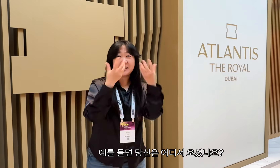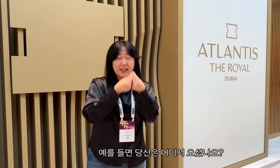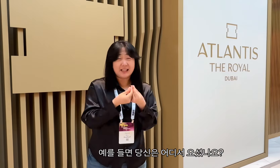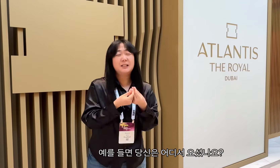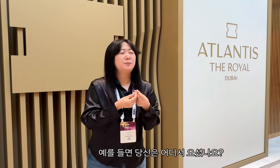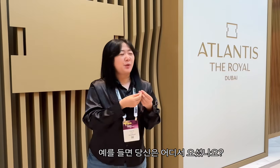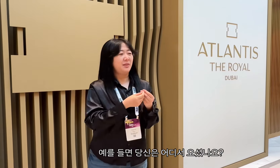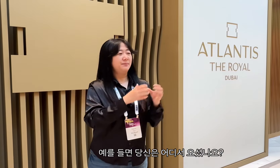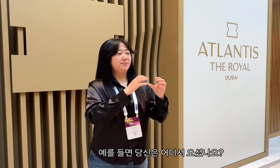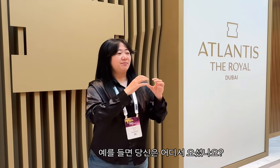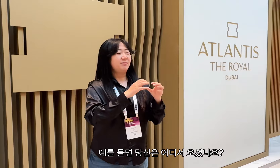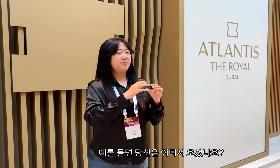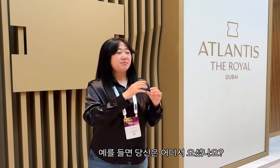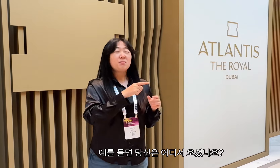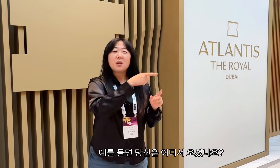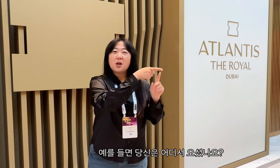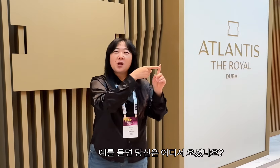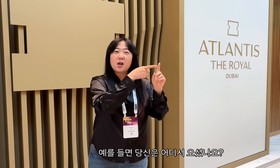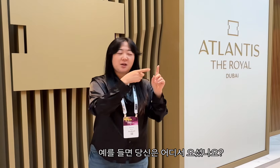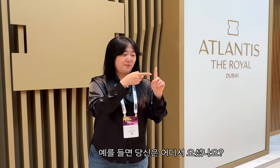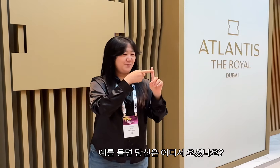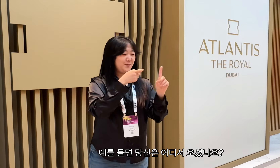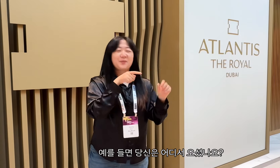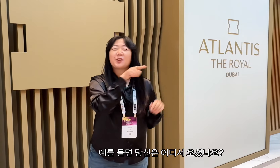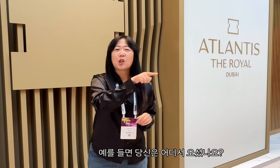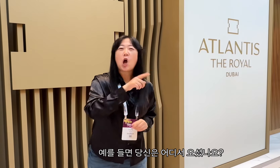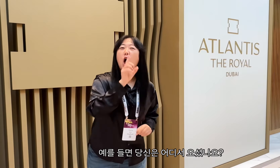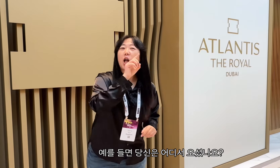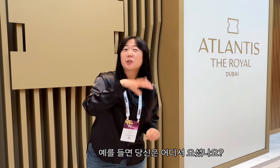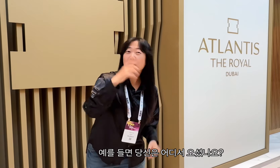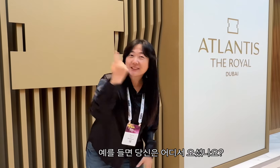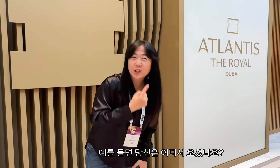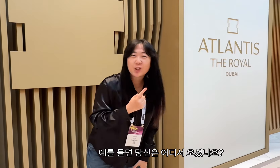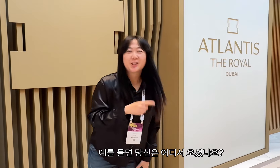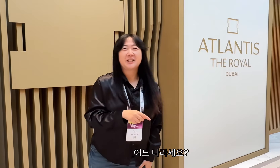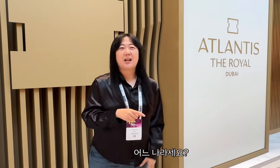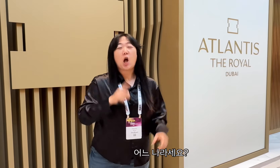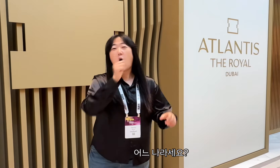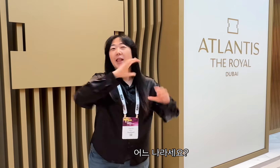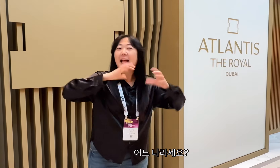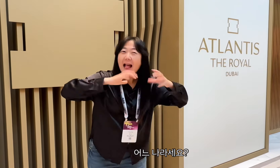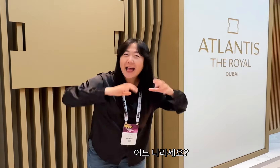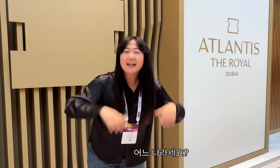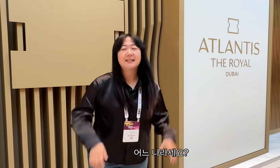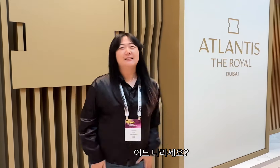For example, where are you from? Which country are you in?